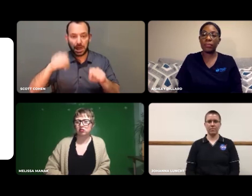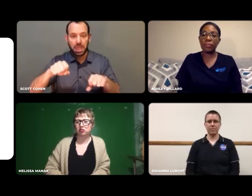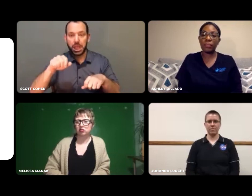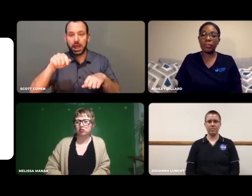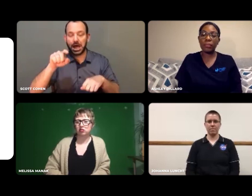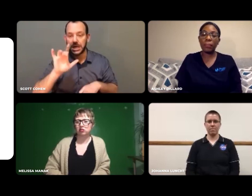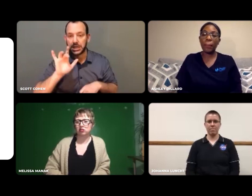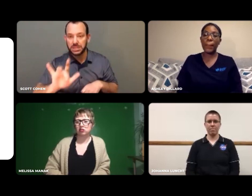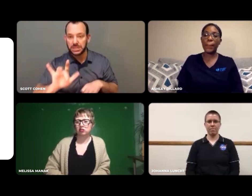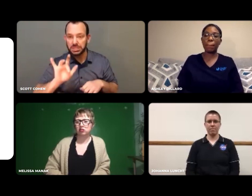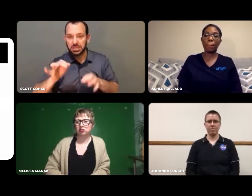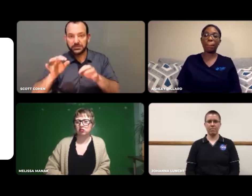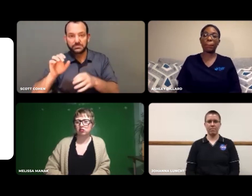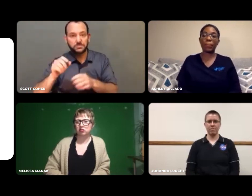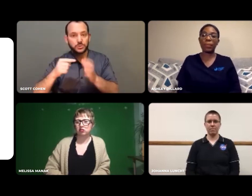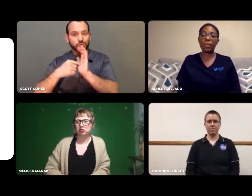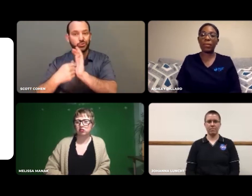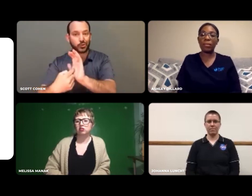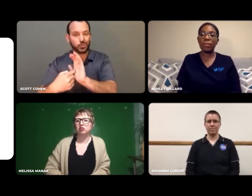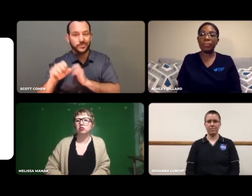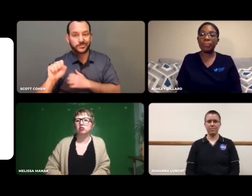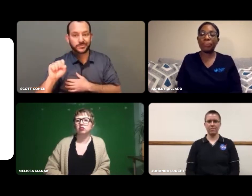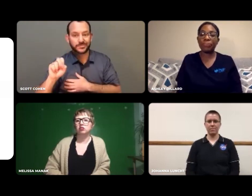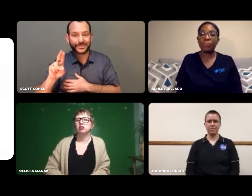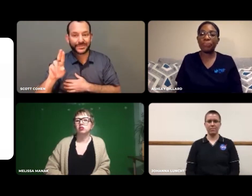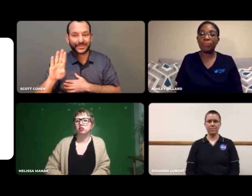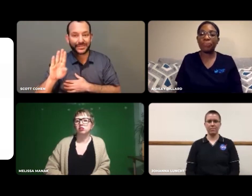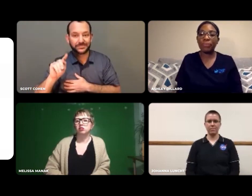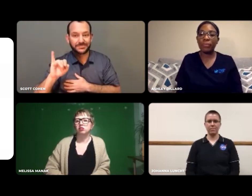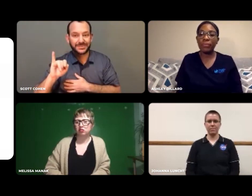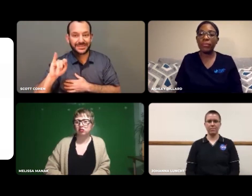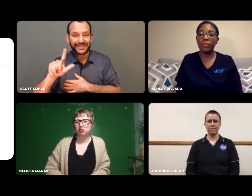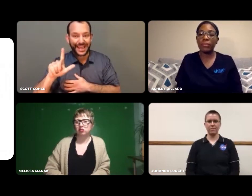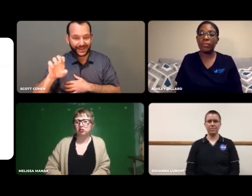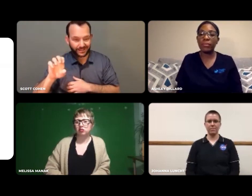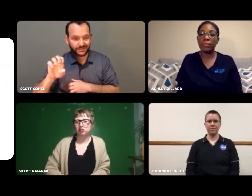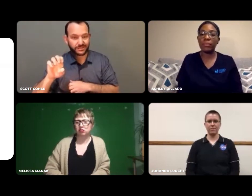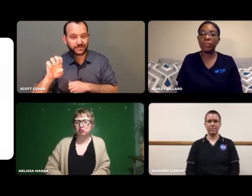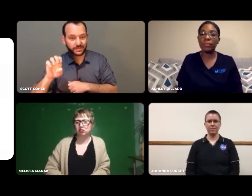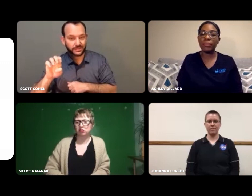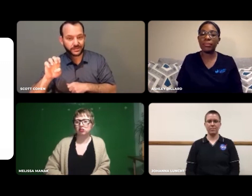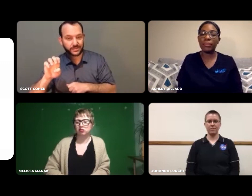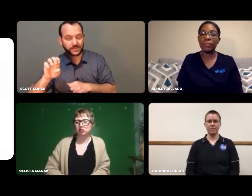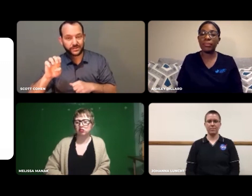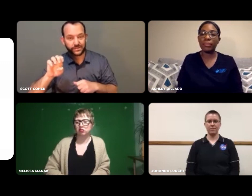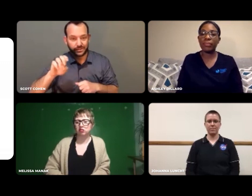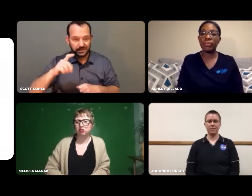You must click on the "CC" box at the bottom of the screen.